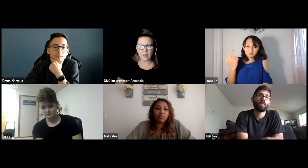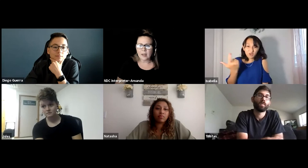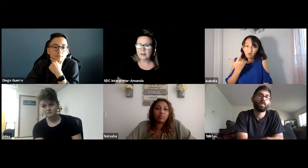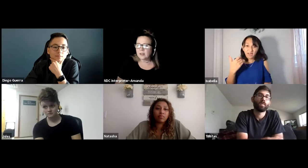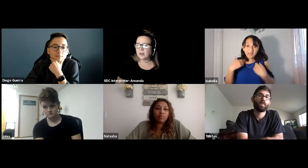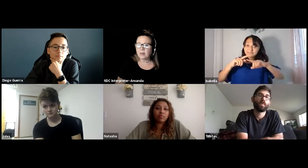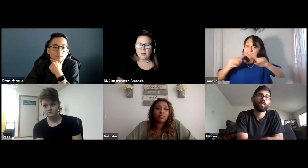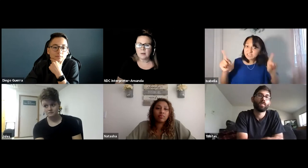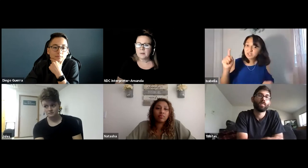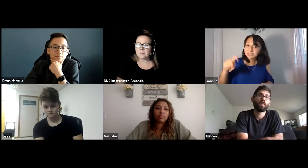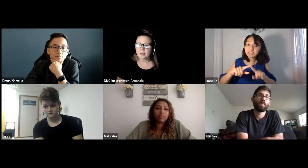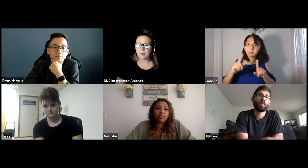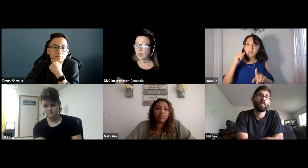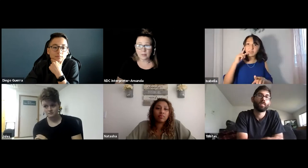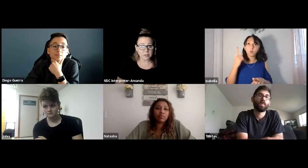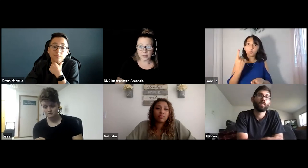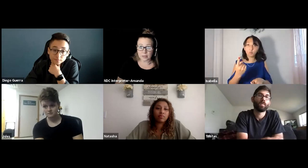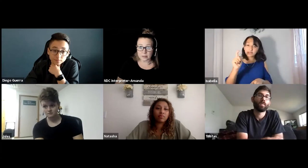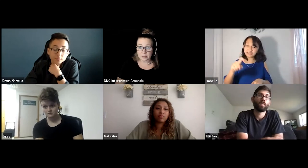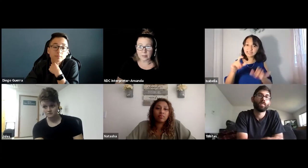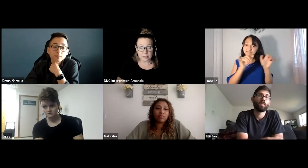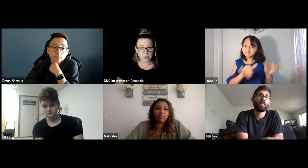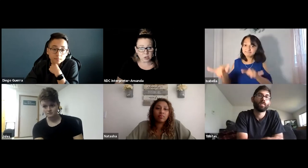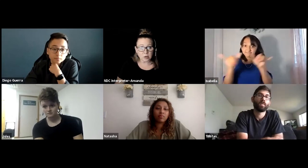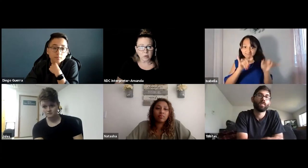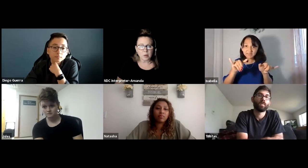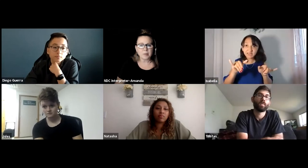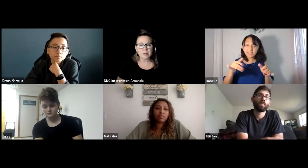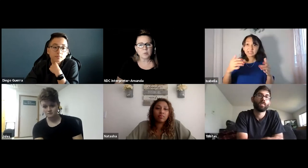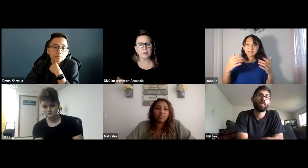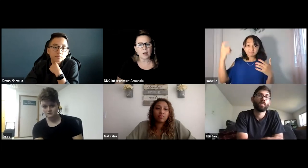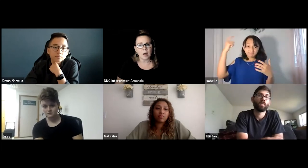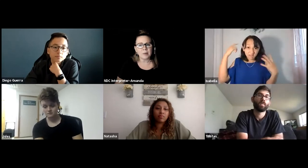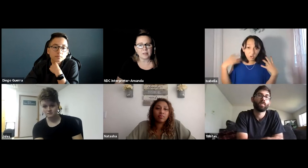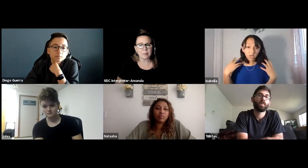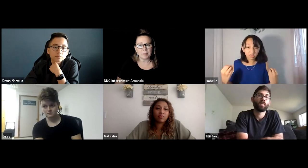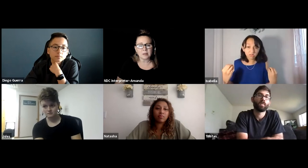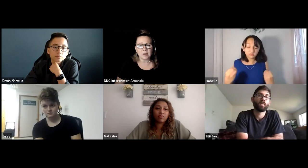and, you know, we all have different needs and this is true, but there's one common theme amongst